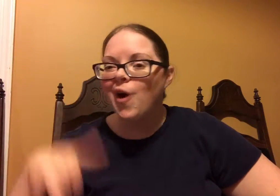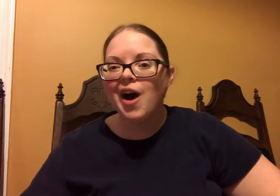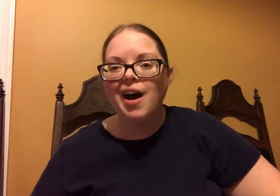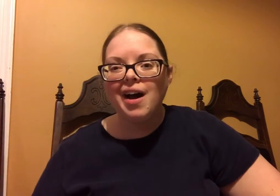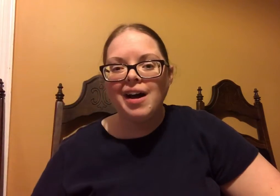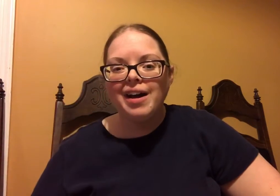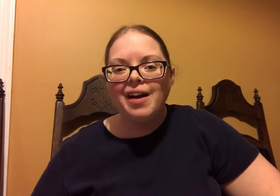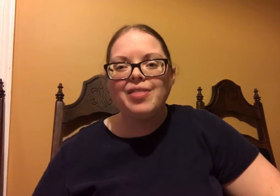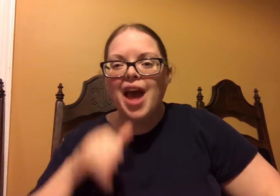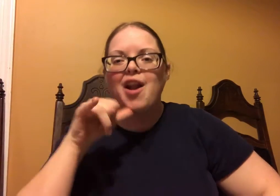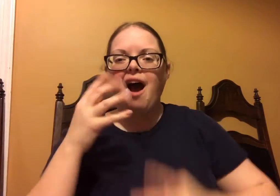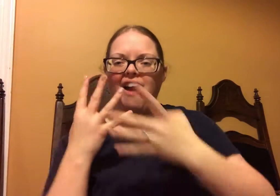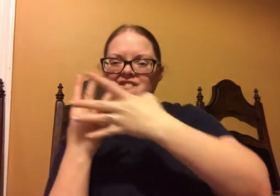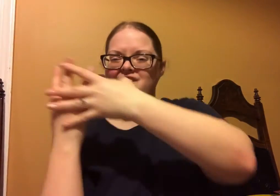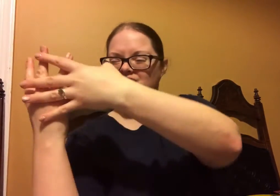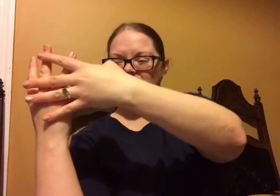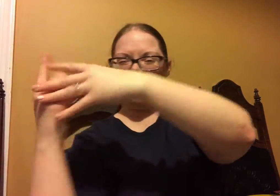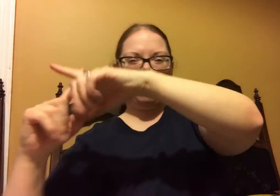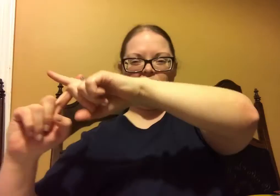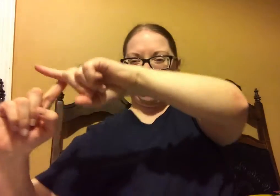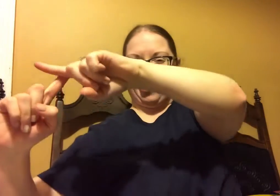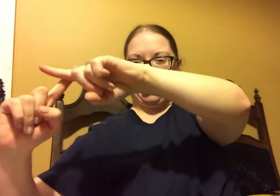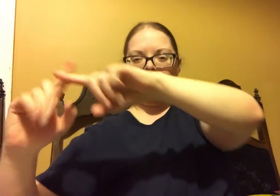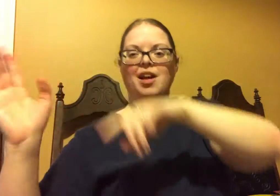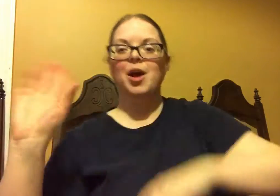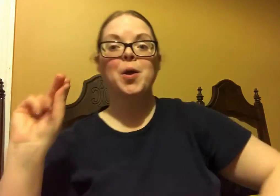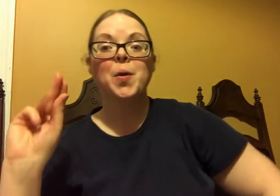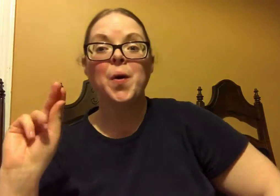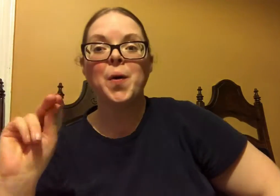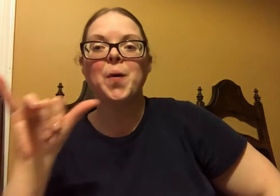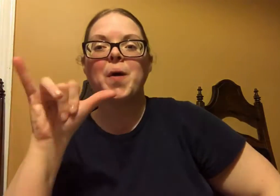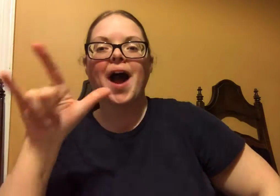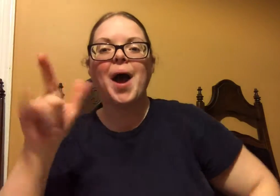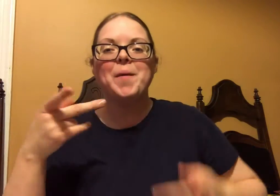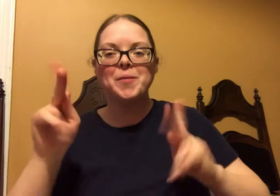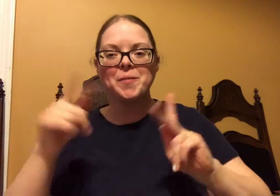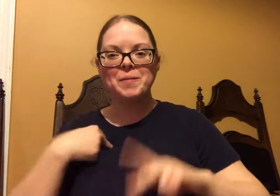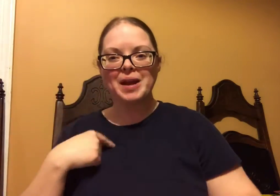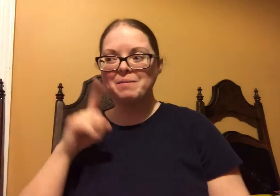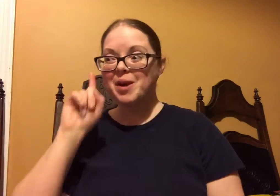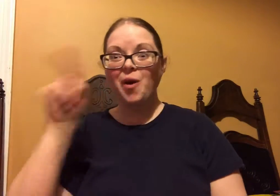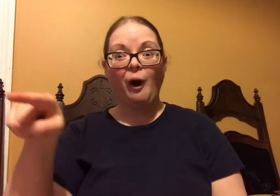How amazing is that! They don't block people out.